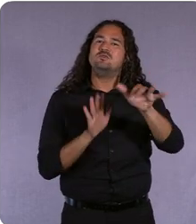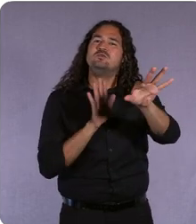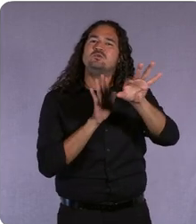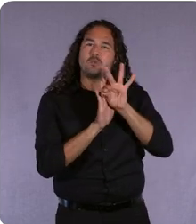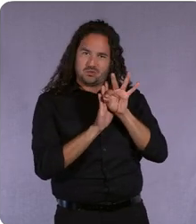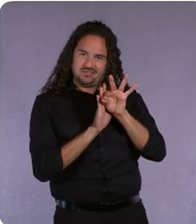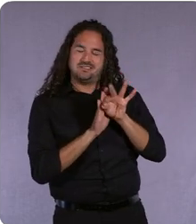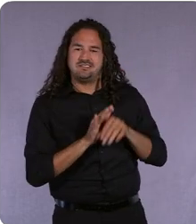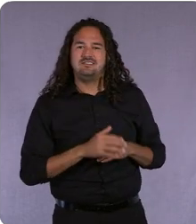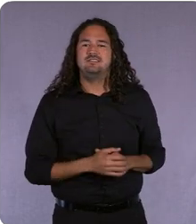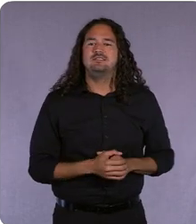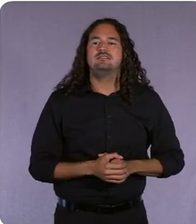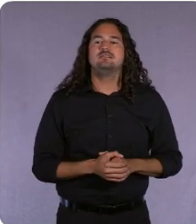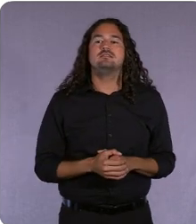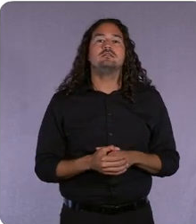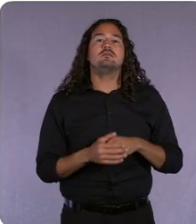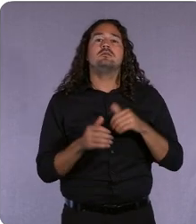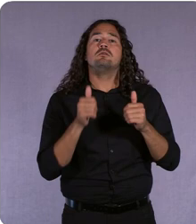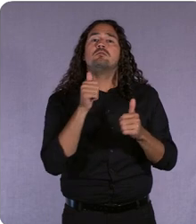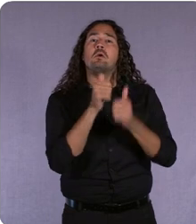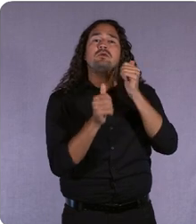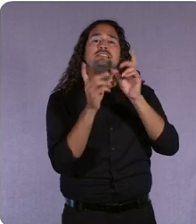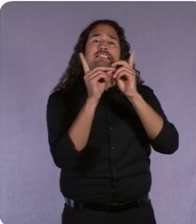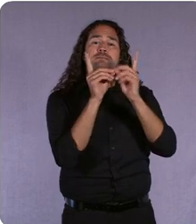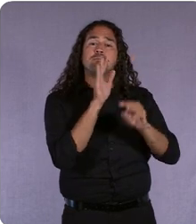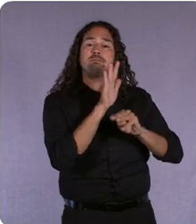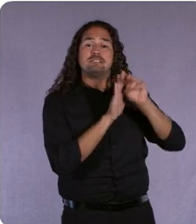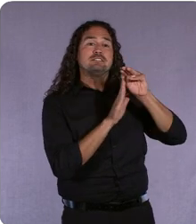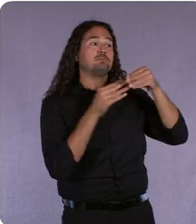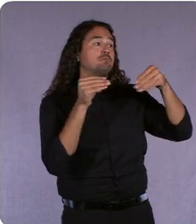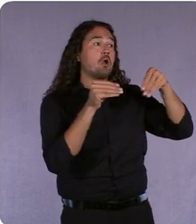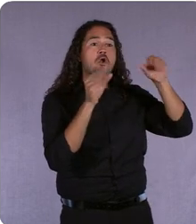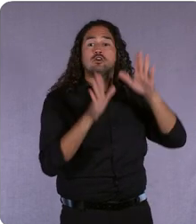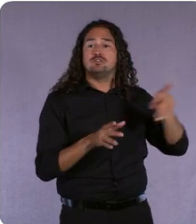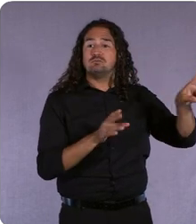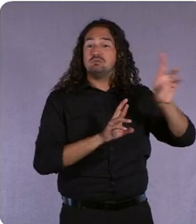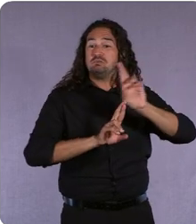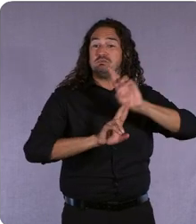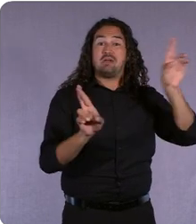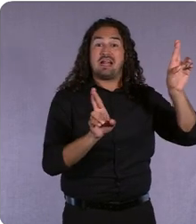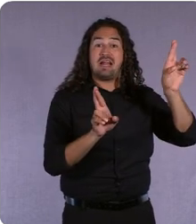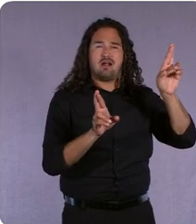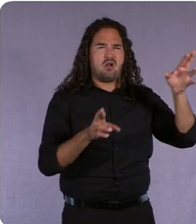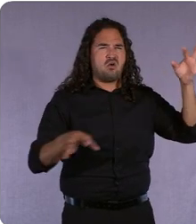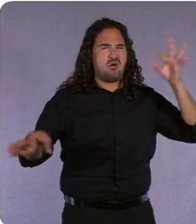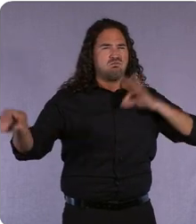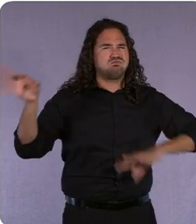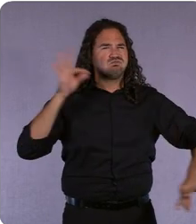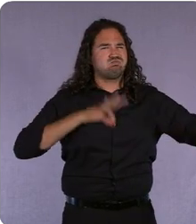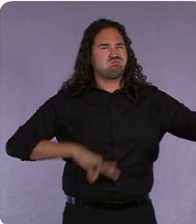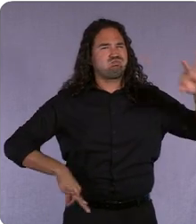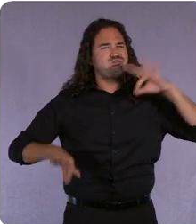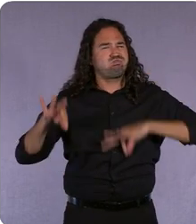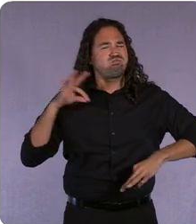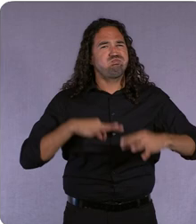the most digitally mature marketers who were ready are reporting big gains the media's reported